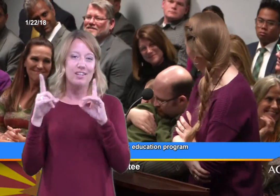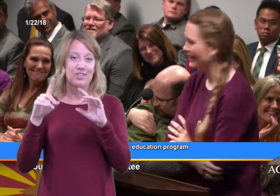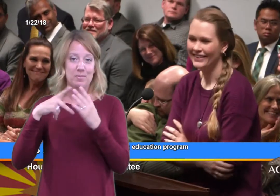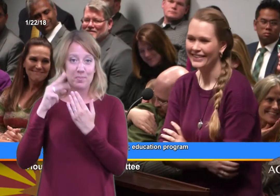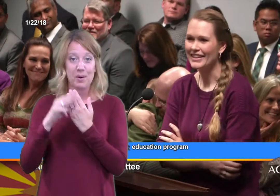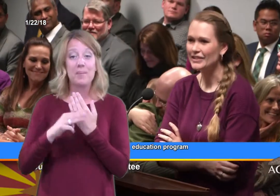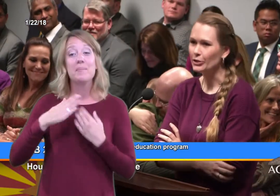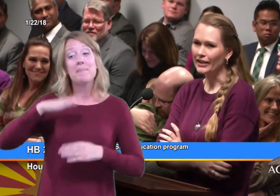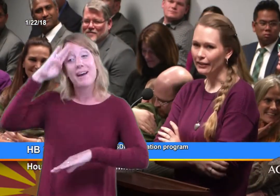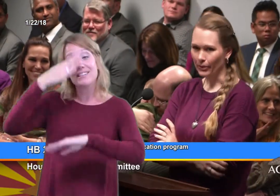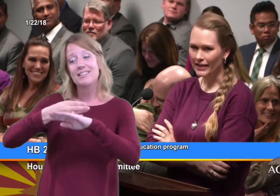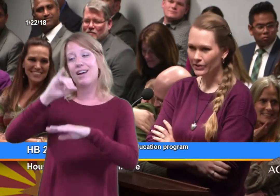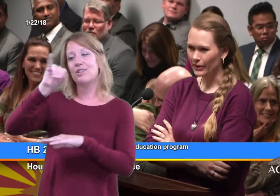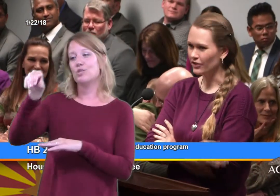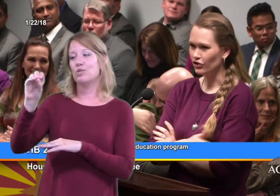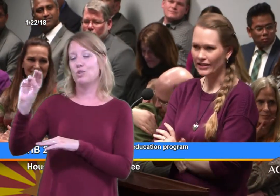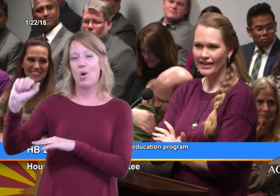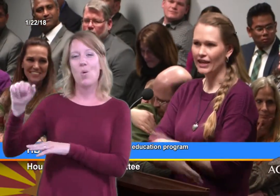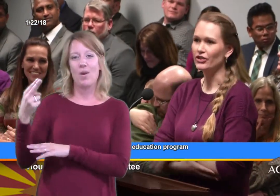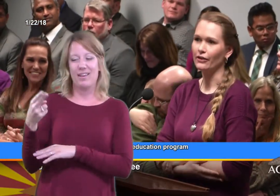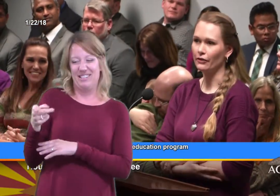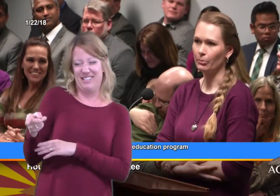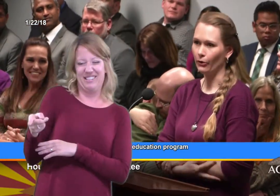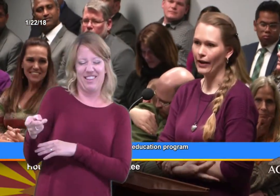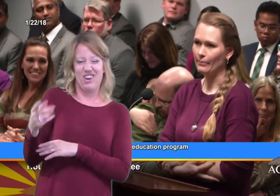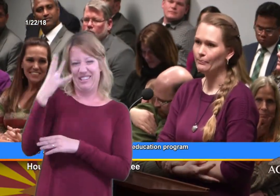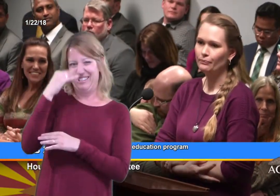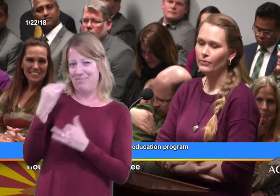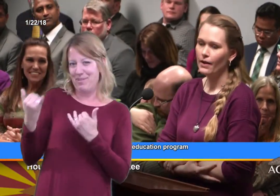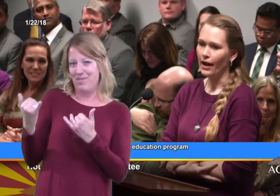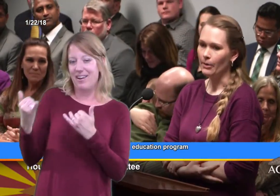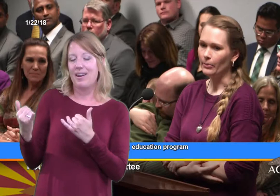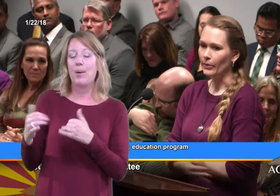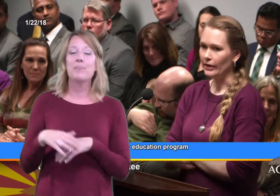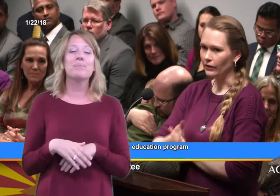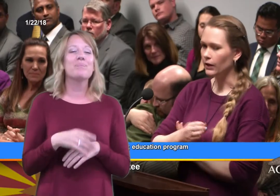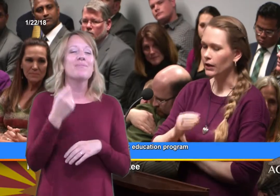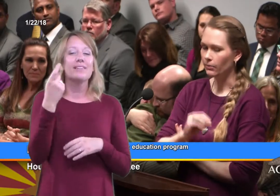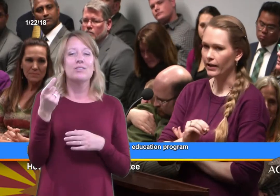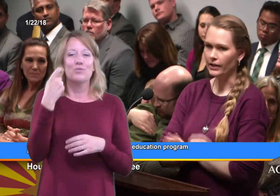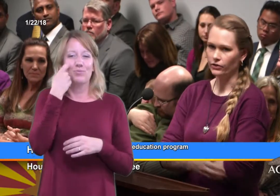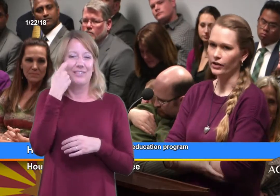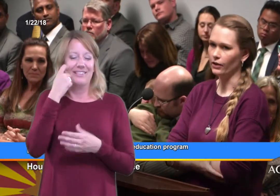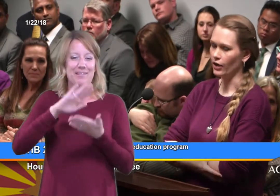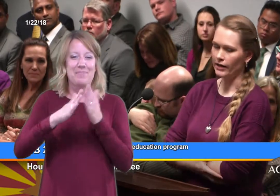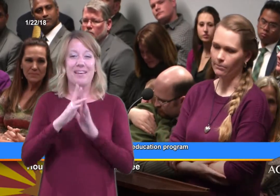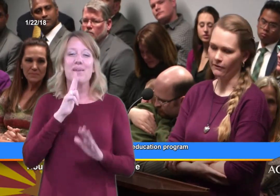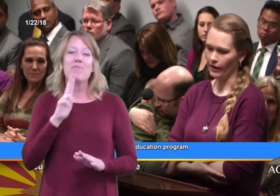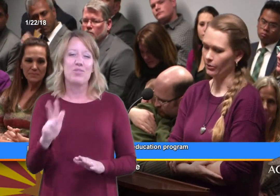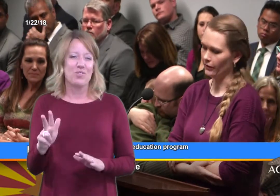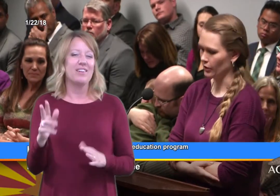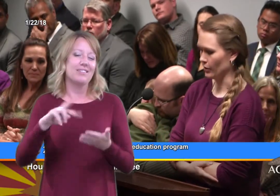He's newly 3, so he's just aged out of the program. But I want to give a little bit of history, I'll try to keep it very brief,